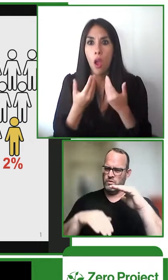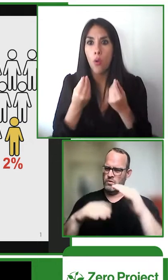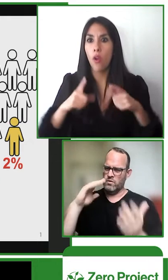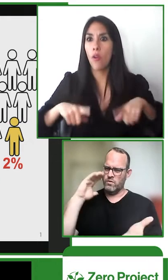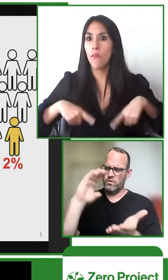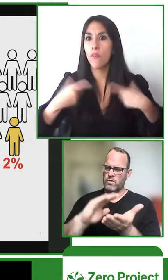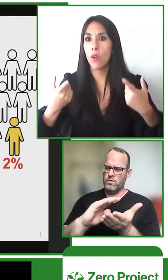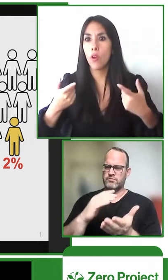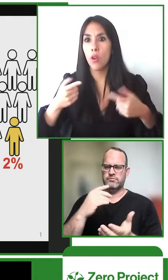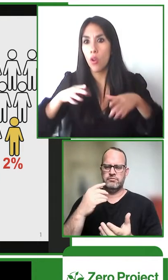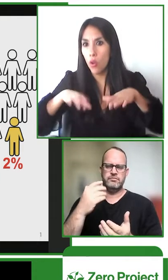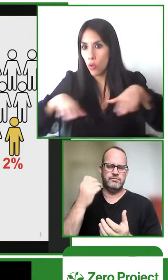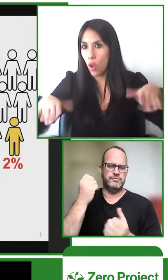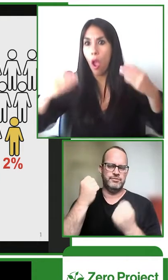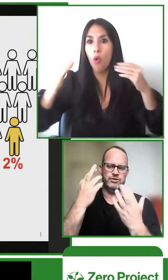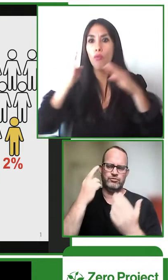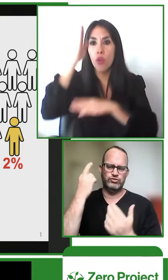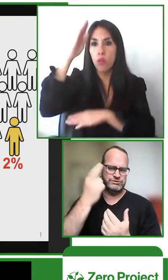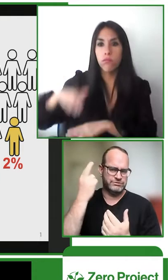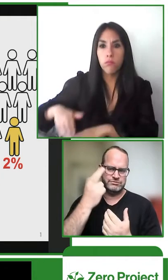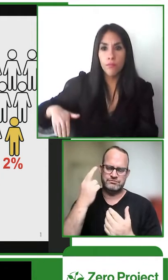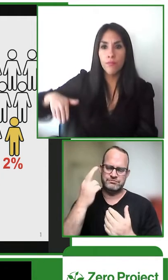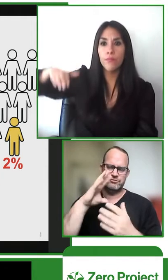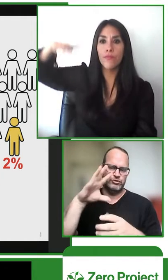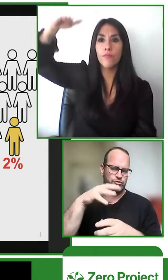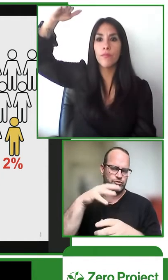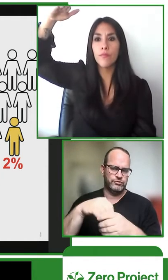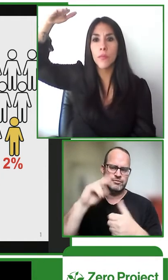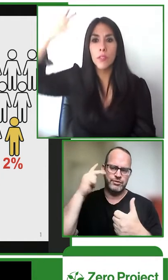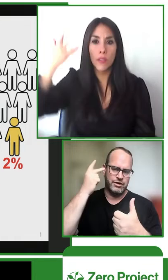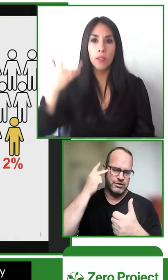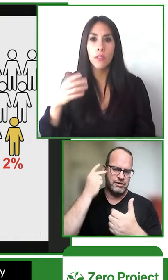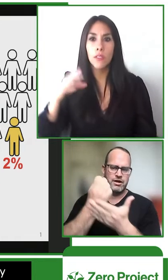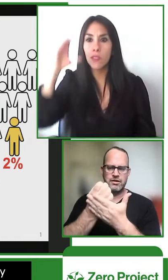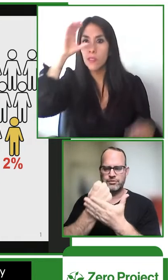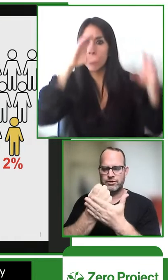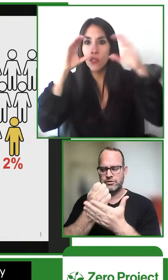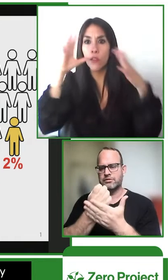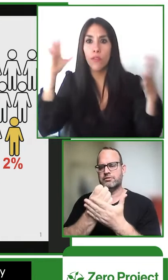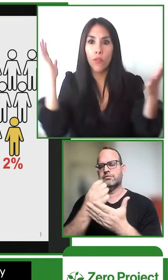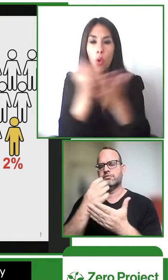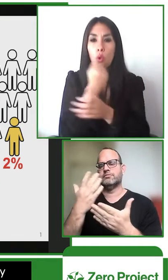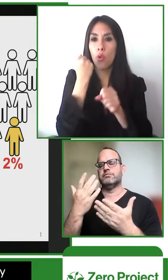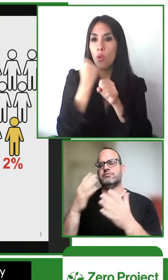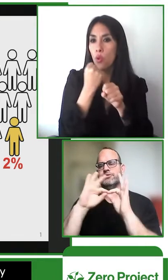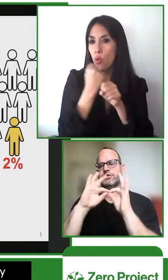so people really ask why two percent that is so low and really the reasons are there's